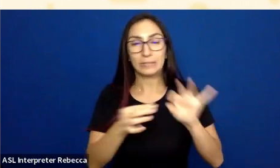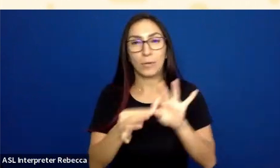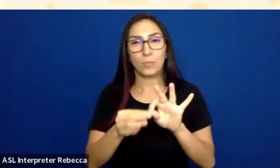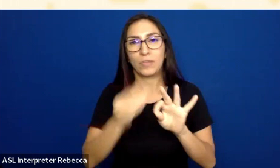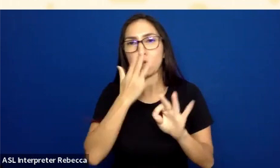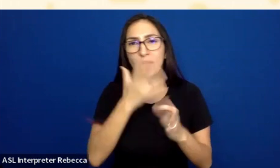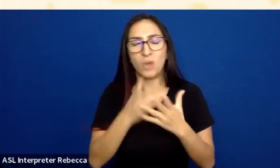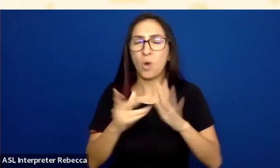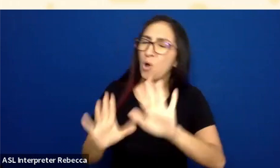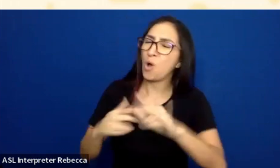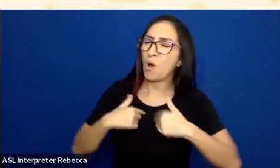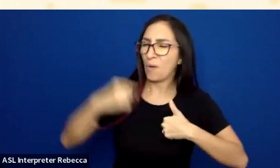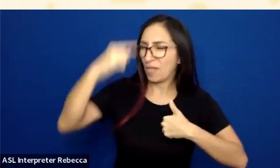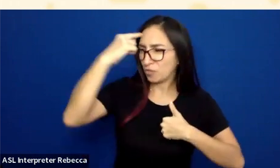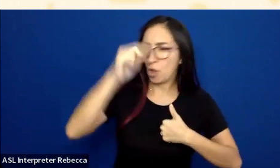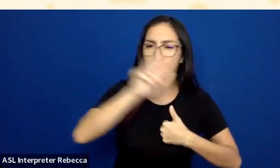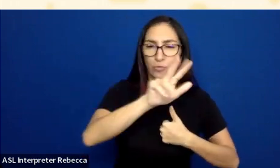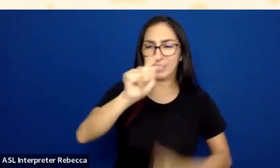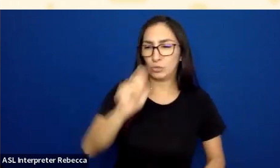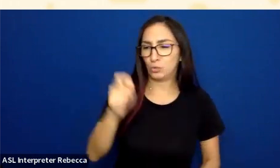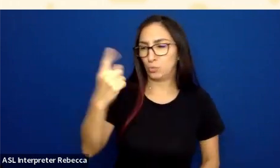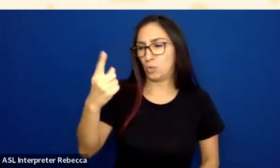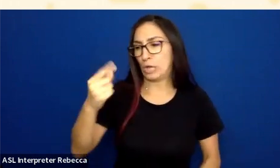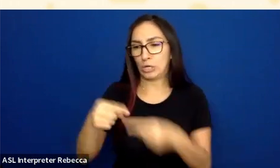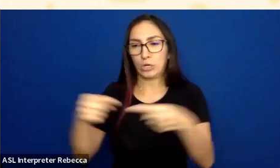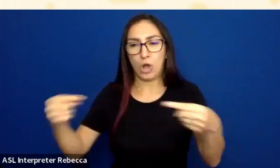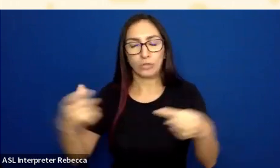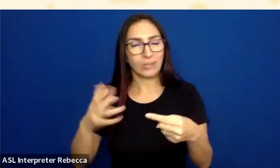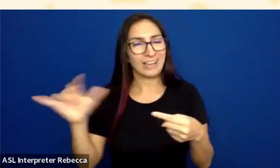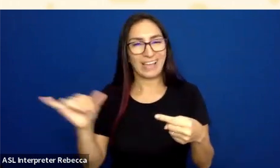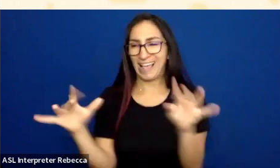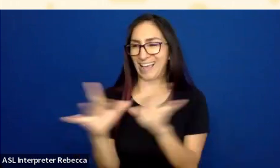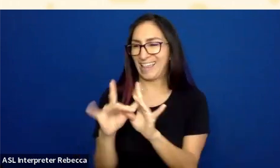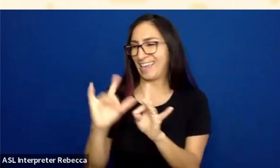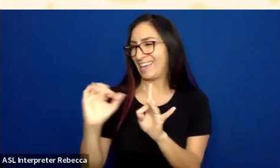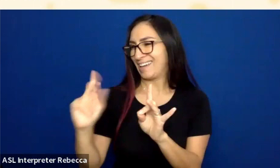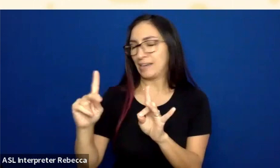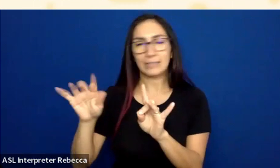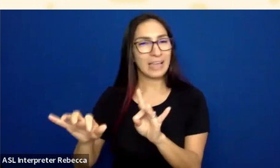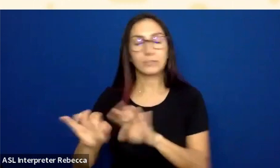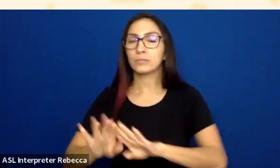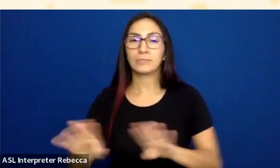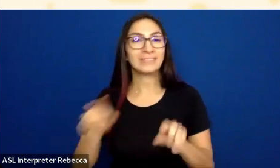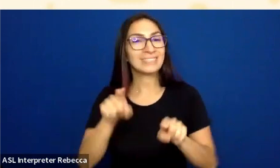at least 3-to-1 contrast like the link text. Well, this is different. The reason this is different is because you're not just saying,